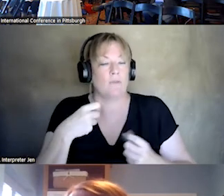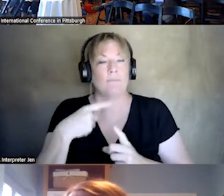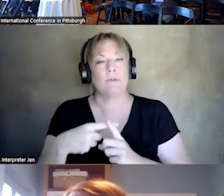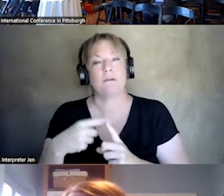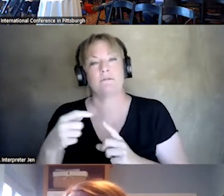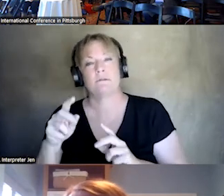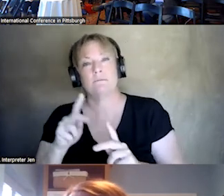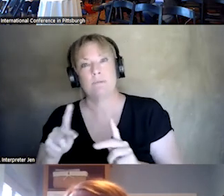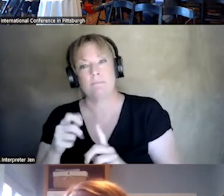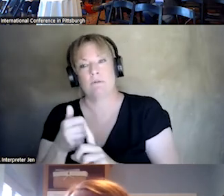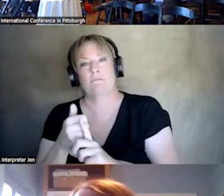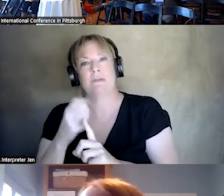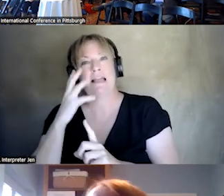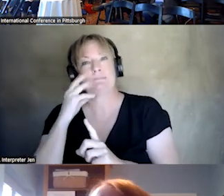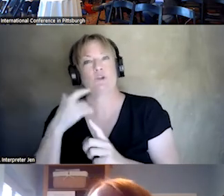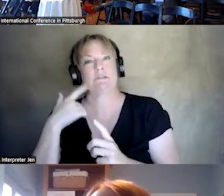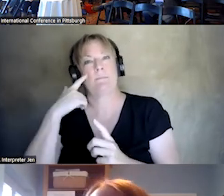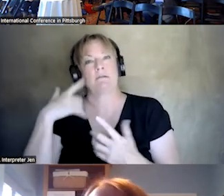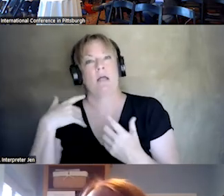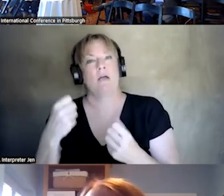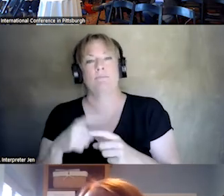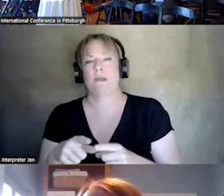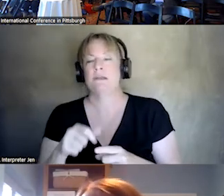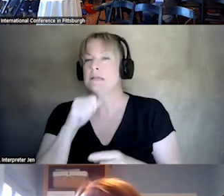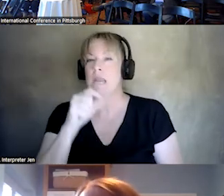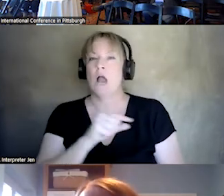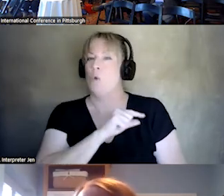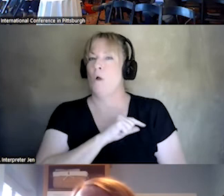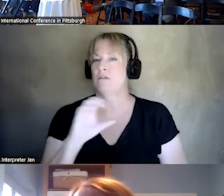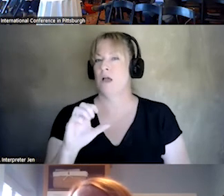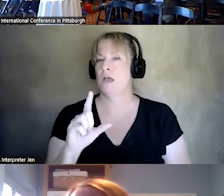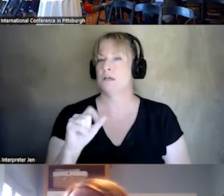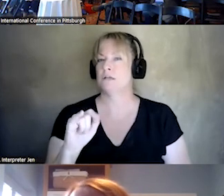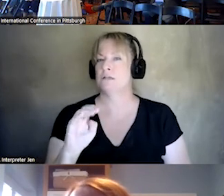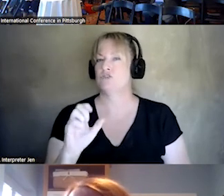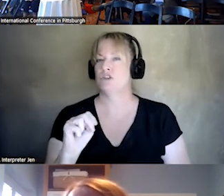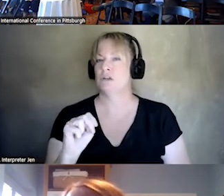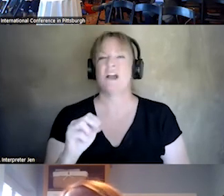EXPERIENCE IN, IN MENTAL HEALTH BUT NOT QUALIFIED CLINICIANS. IT IS RUN BAY VOLUNTARY SPECTER,